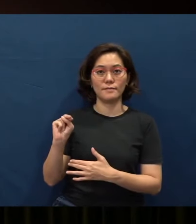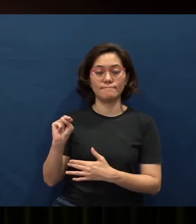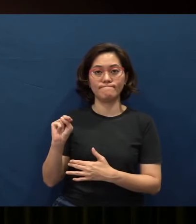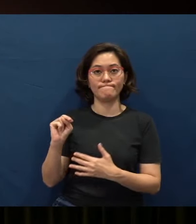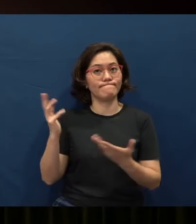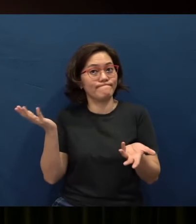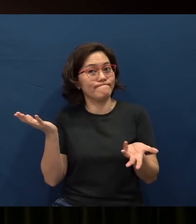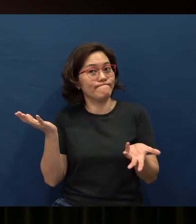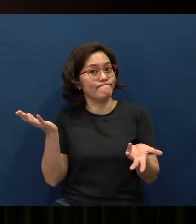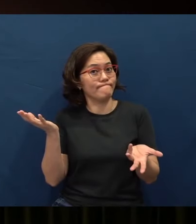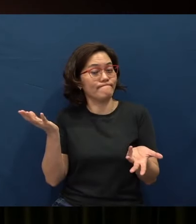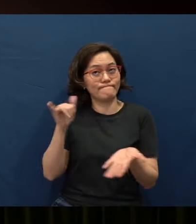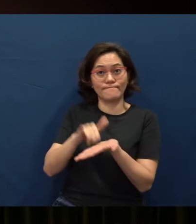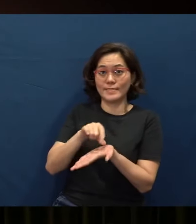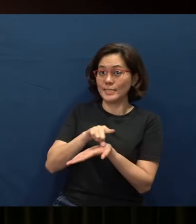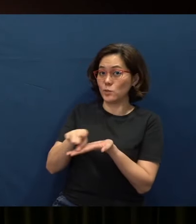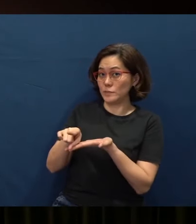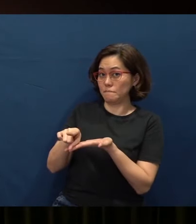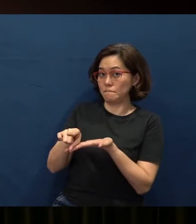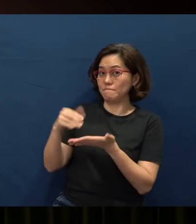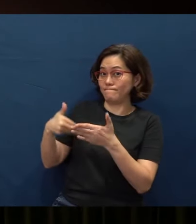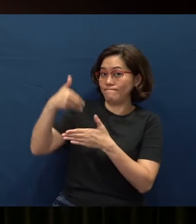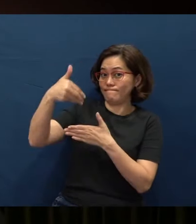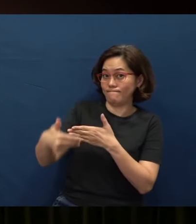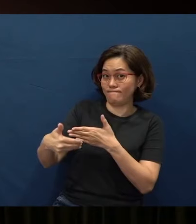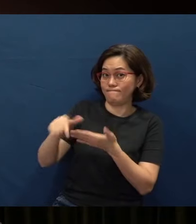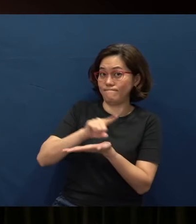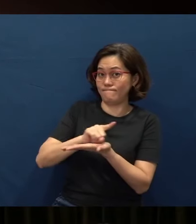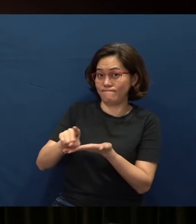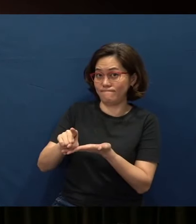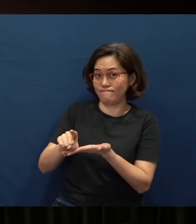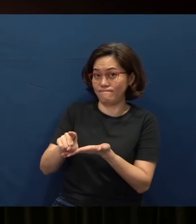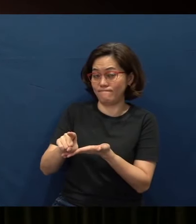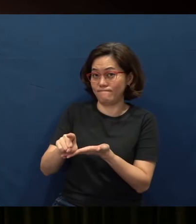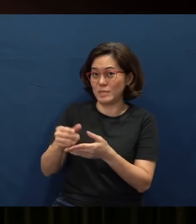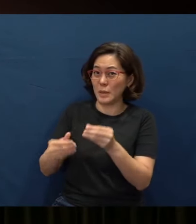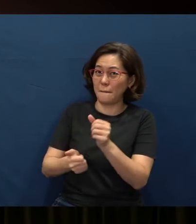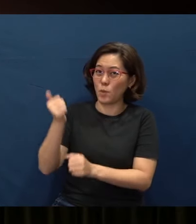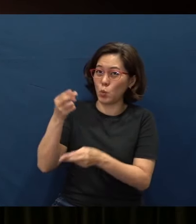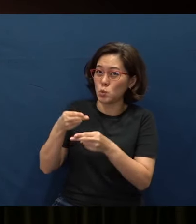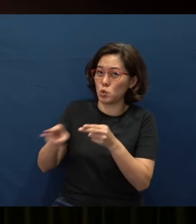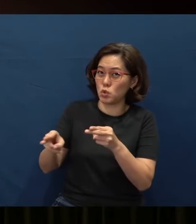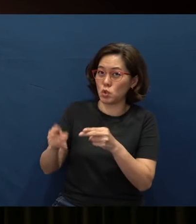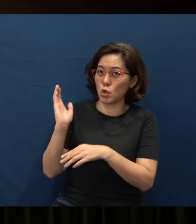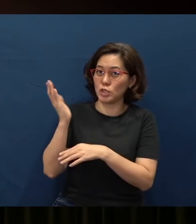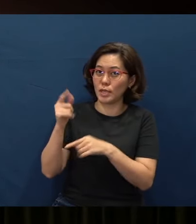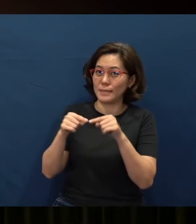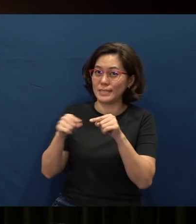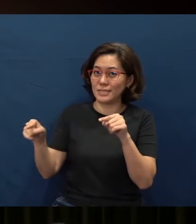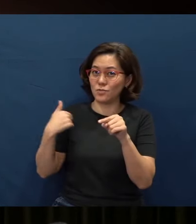Well, this week, and the next is the shortest sermon series we are going to get into.